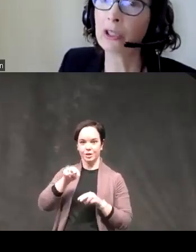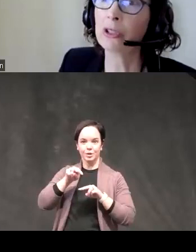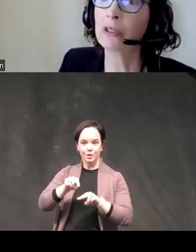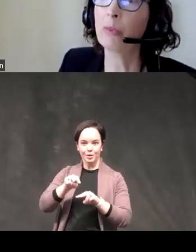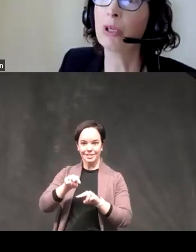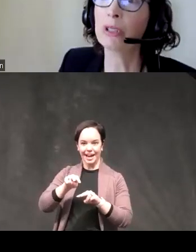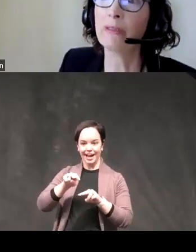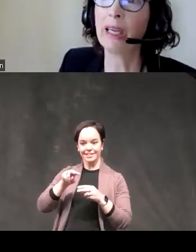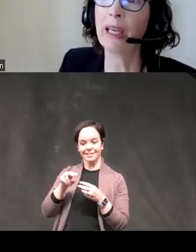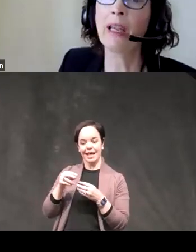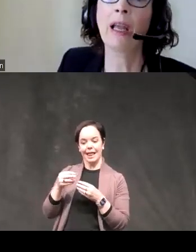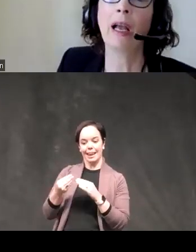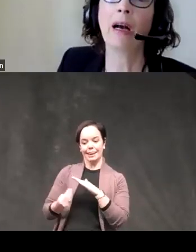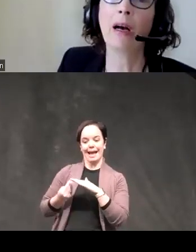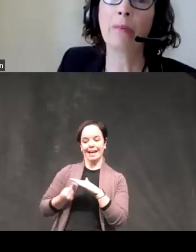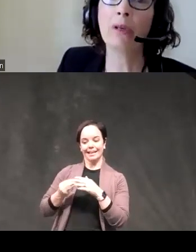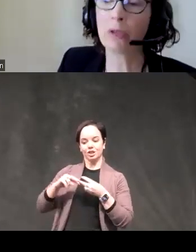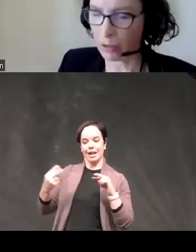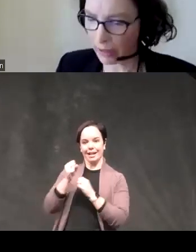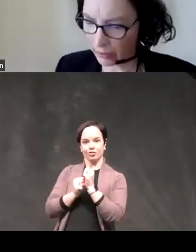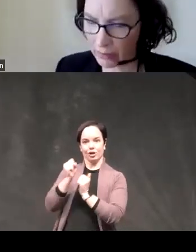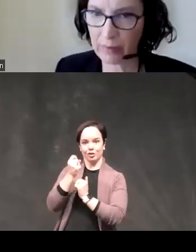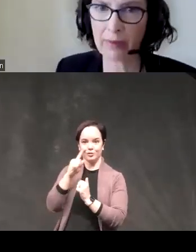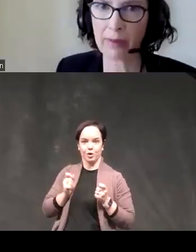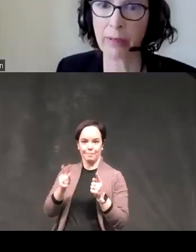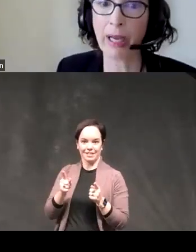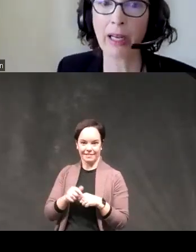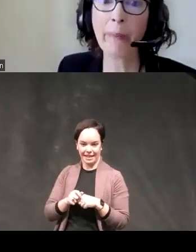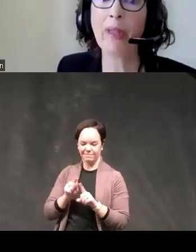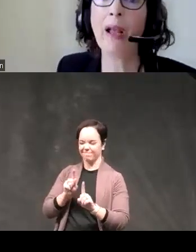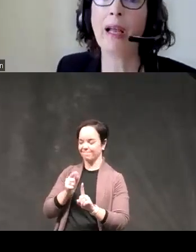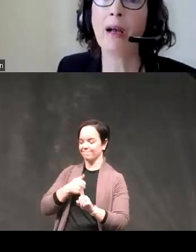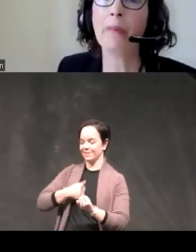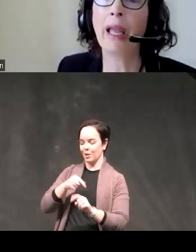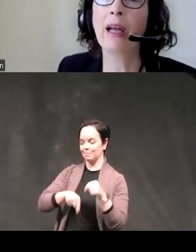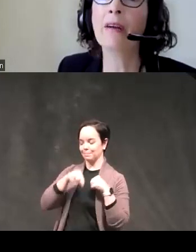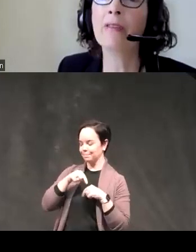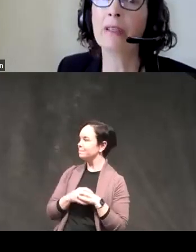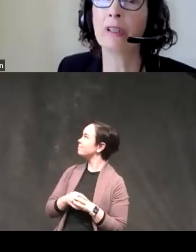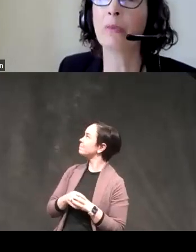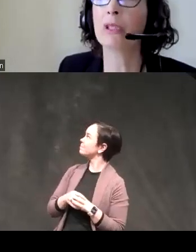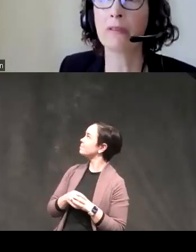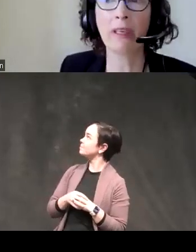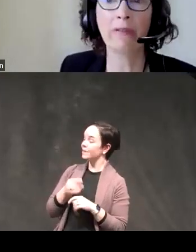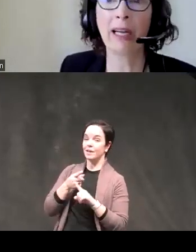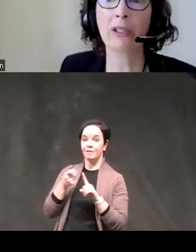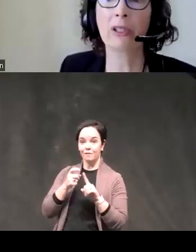structures of impulsivity oh sorry let me back up and of the different impulsivity factors